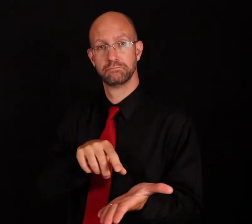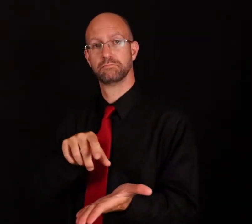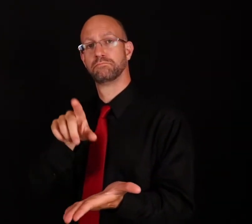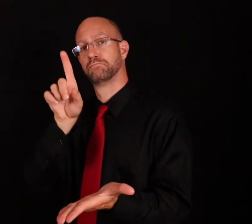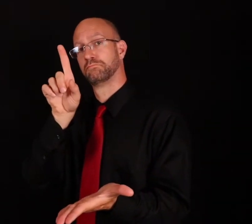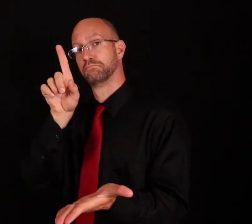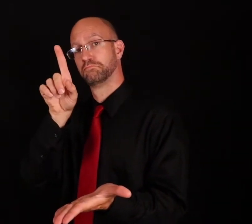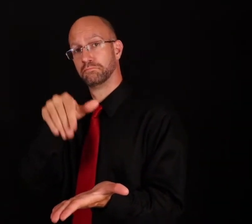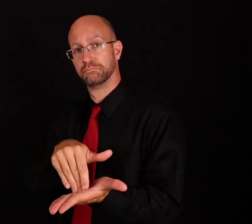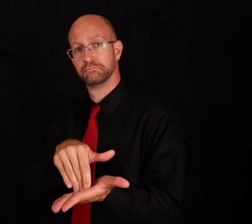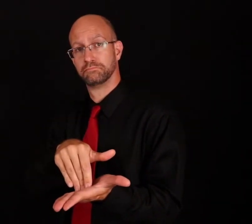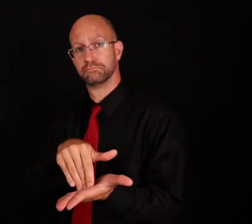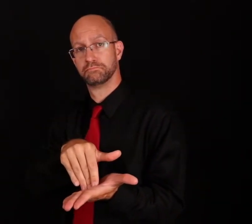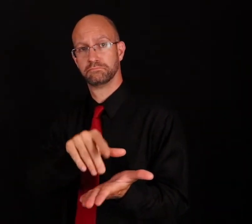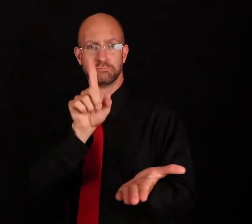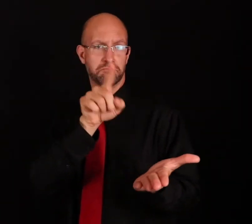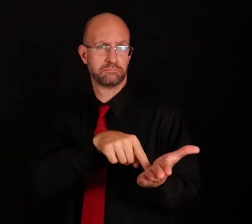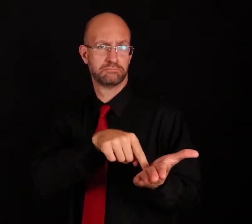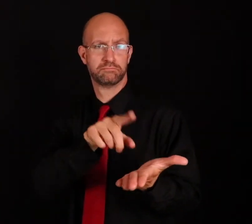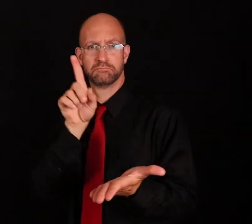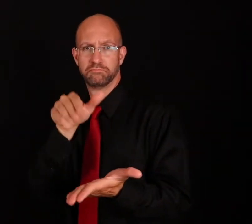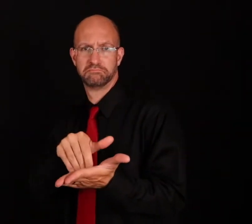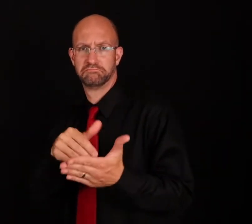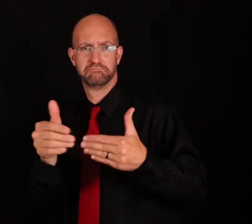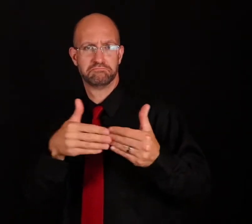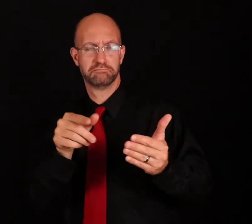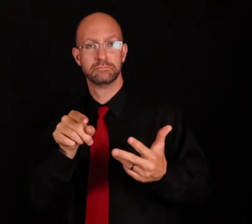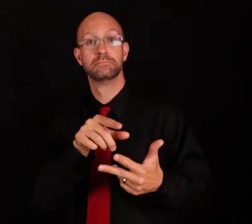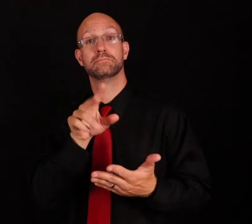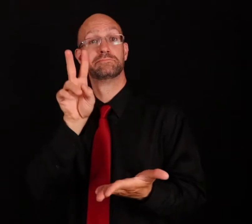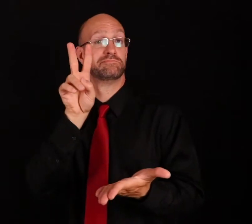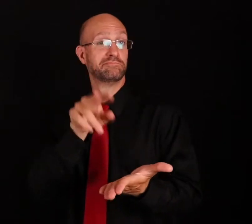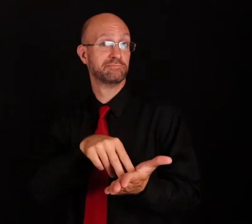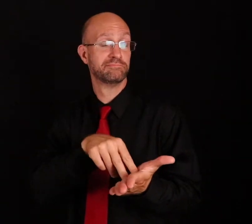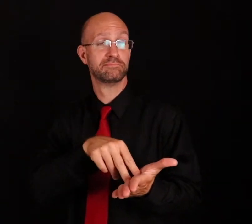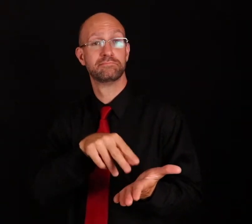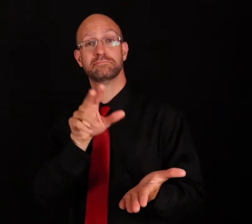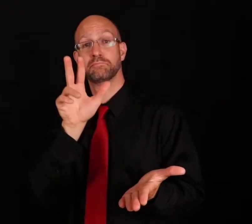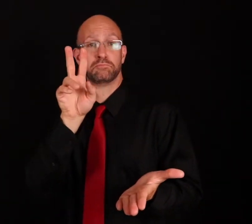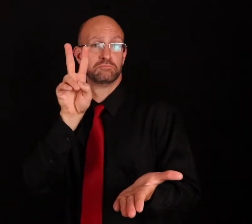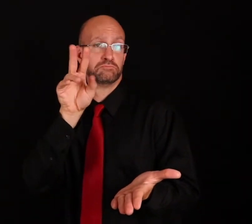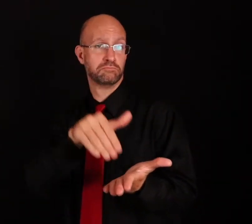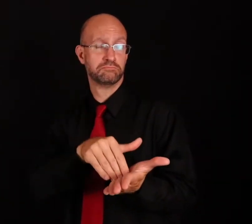Another way to sign $1,000 is like this. See the two ways to sign $1,000. Pick one of these, it doesn't matter. Two ways to sign $2,000.